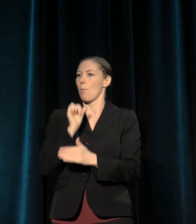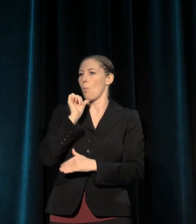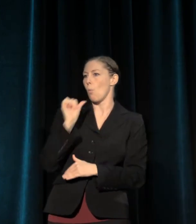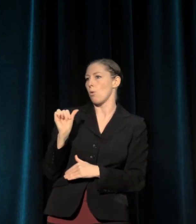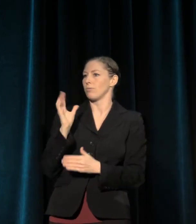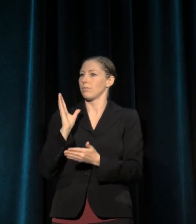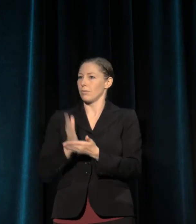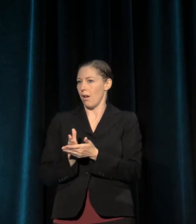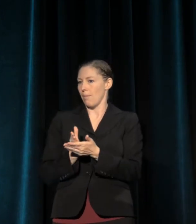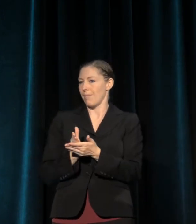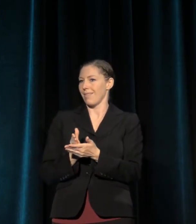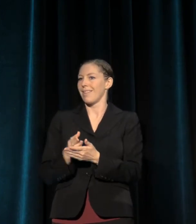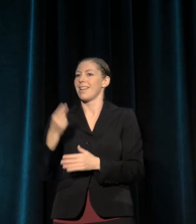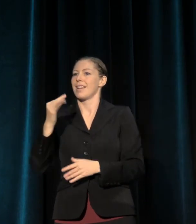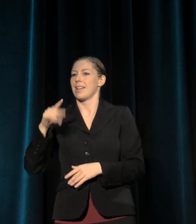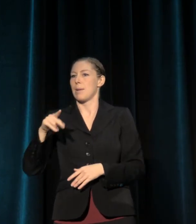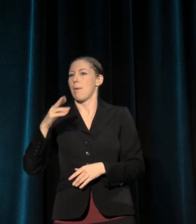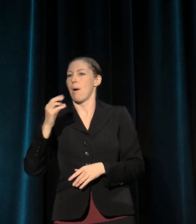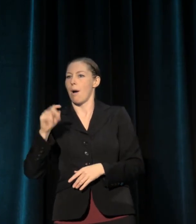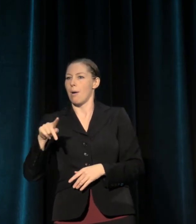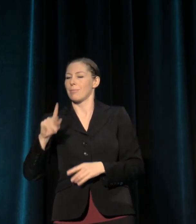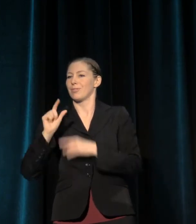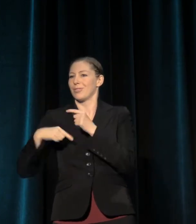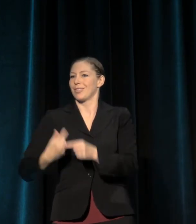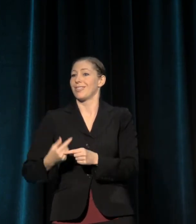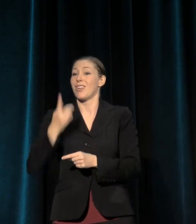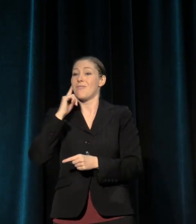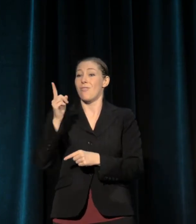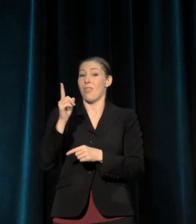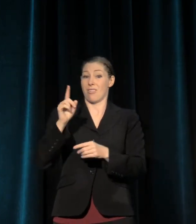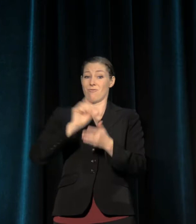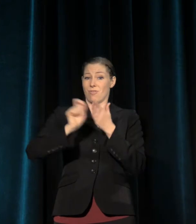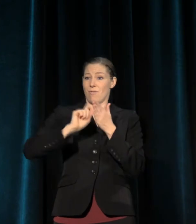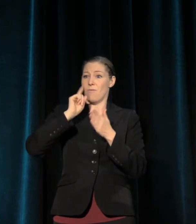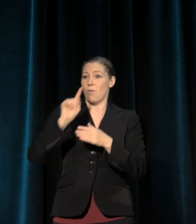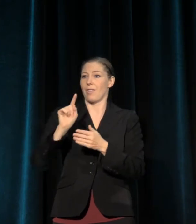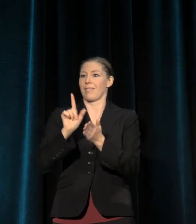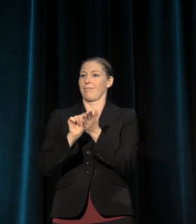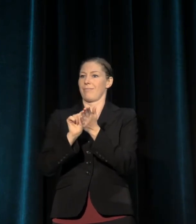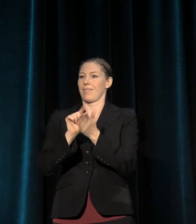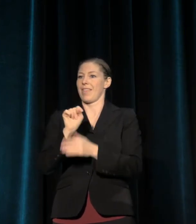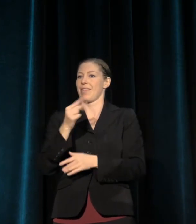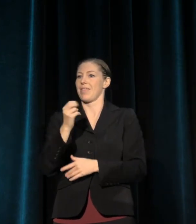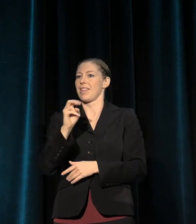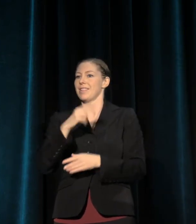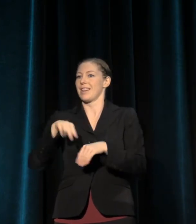He has written for The Nation, The New York Times and many more and currently serves as the Executive Director